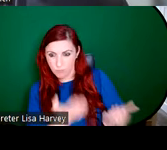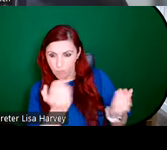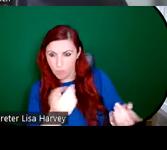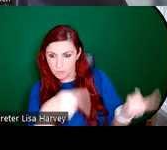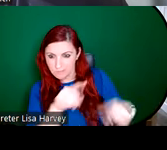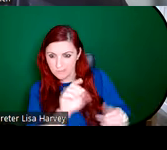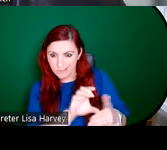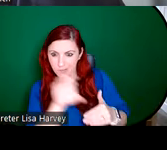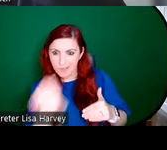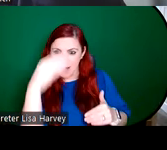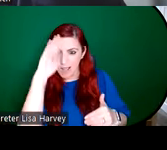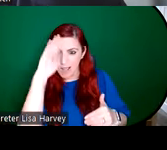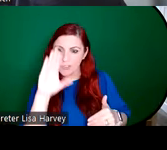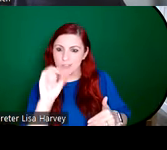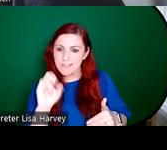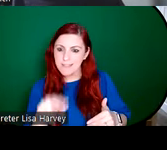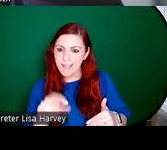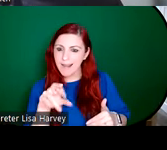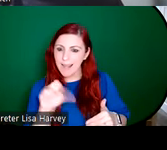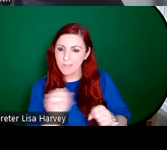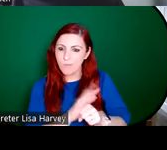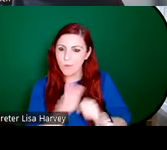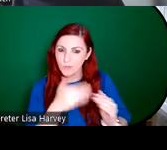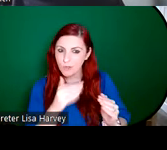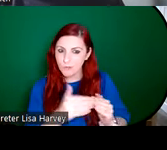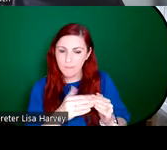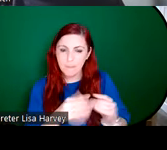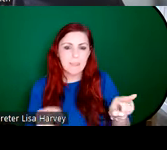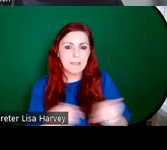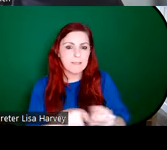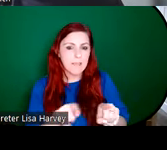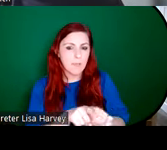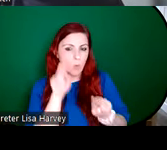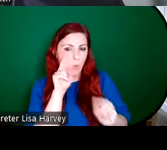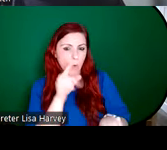glass for his church. You'll notice as well that Sarah Purser's name is bigger